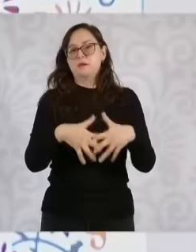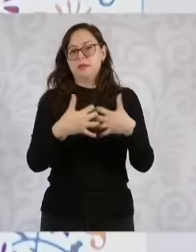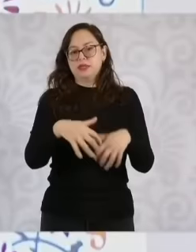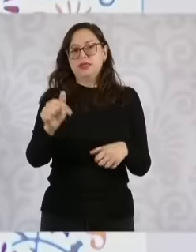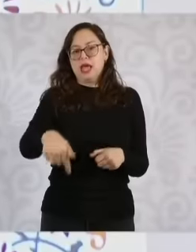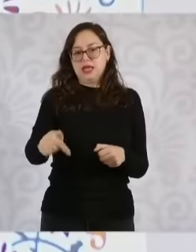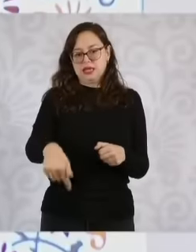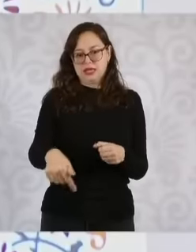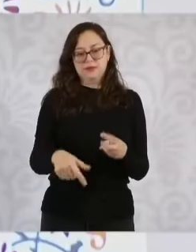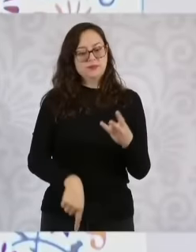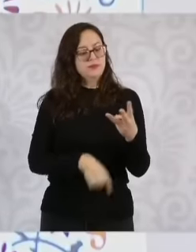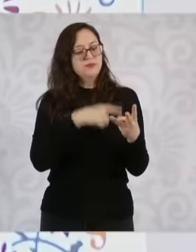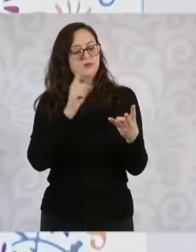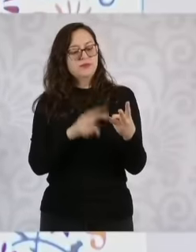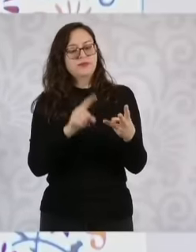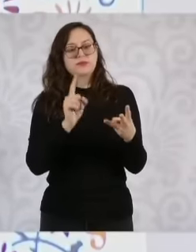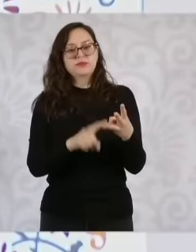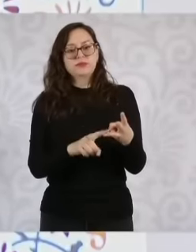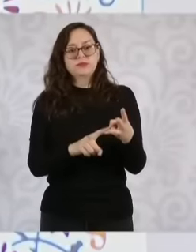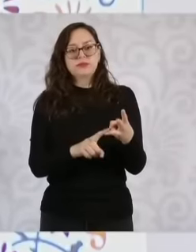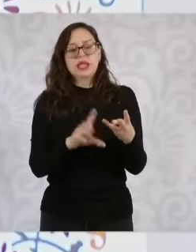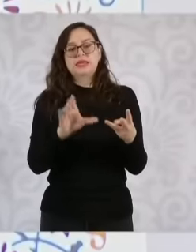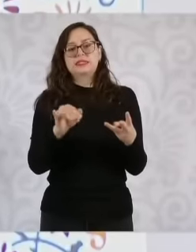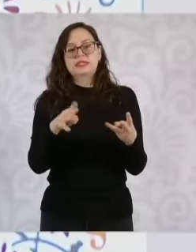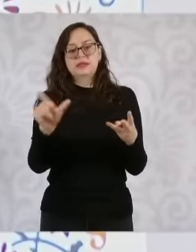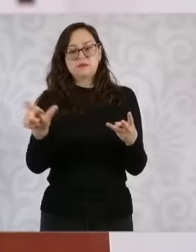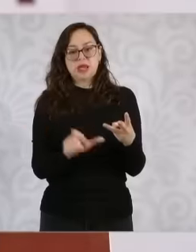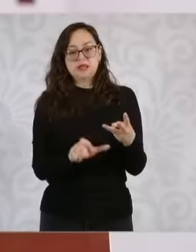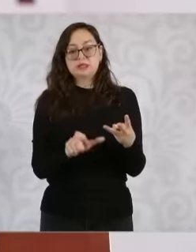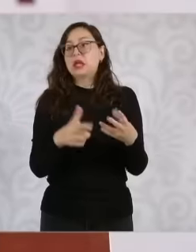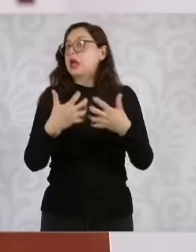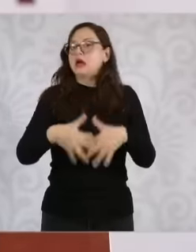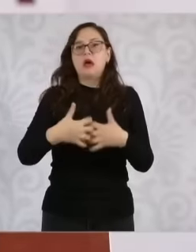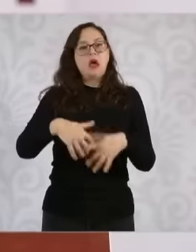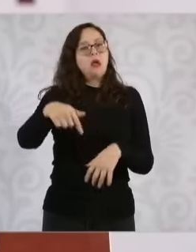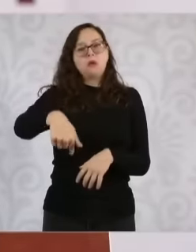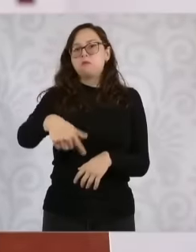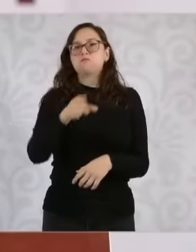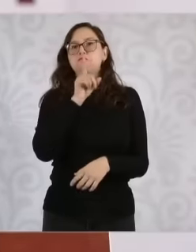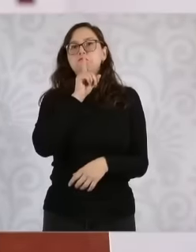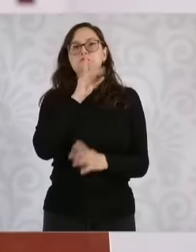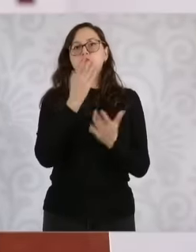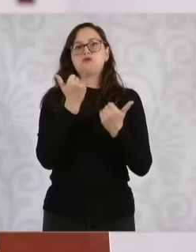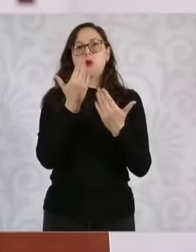Mexico, and the other is Siemens. that does not have plants in Mexico, it has other plants on other topics but